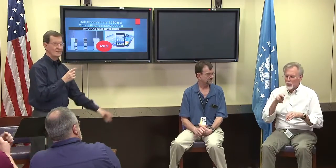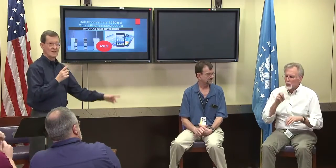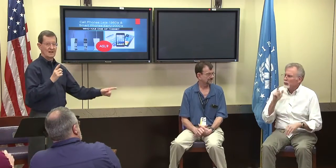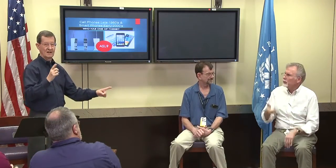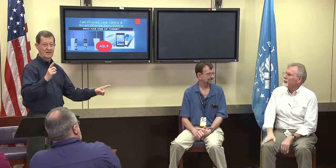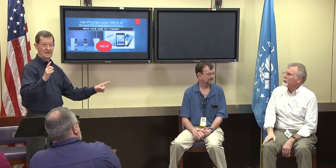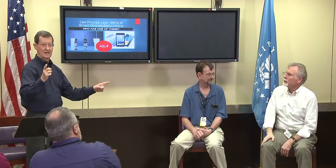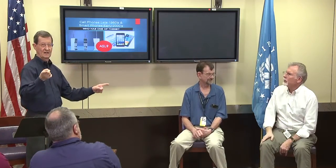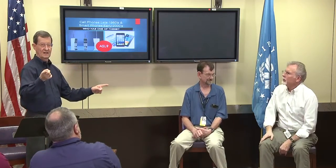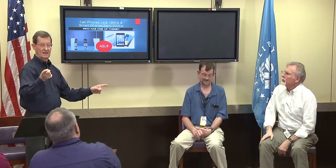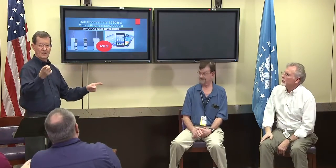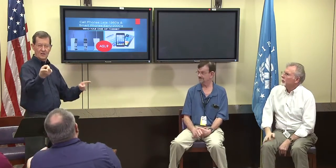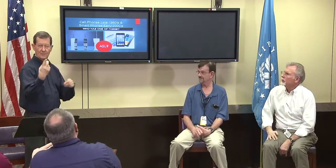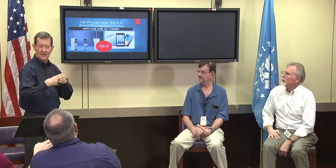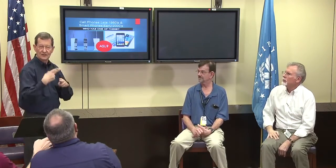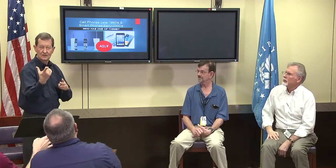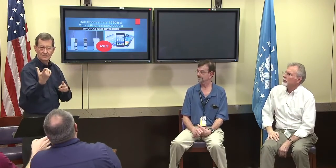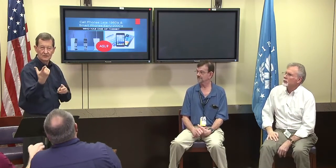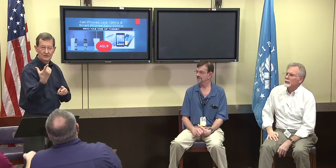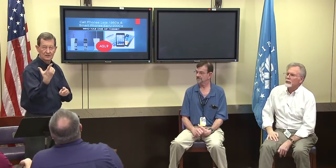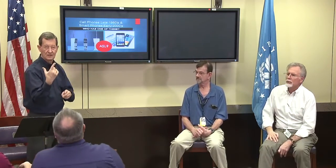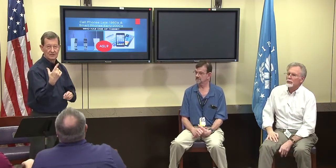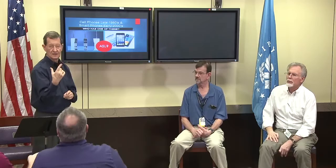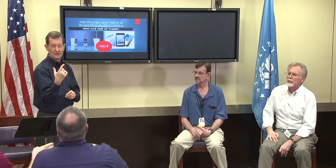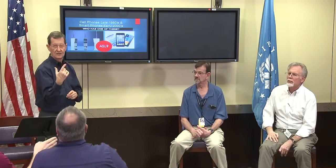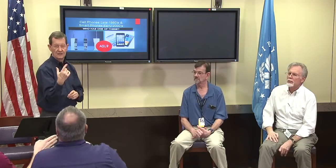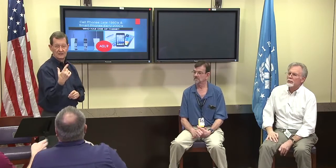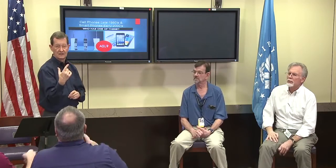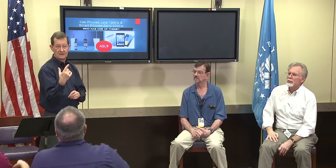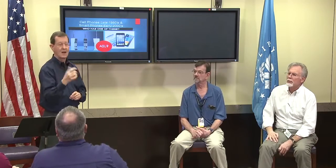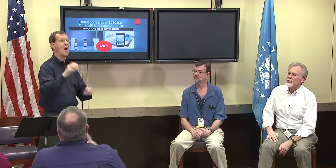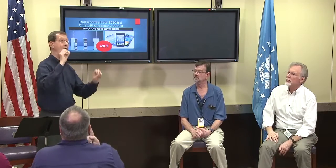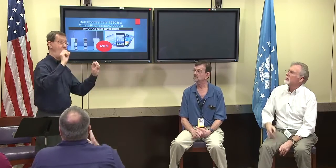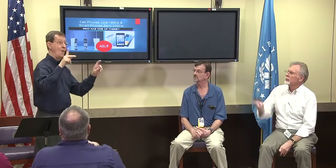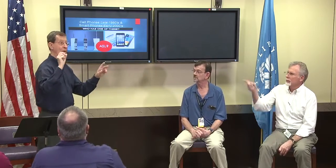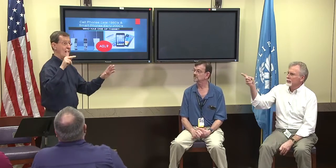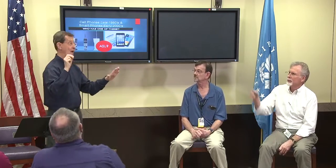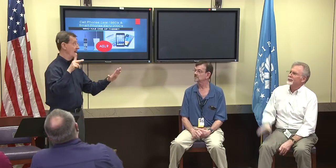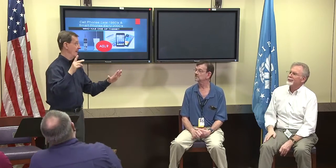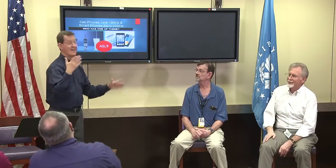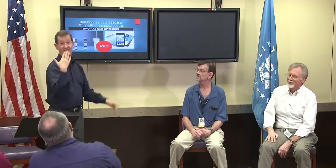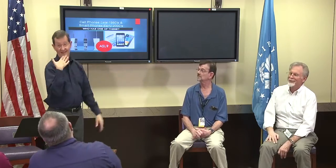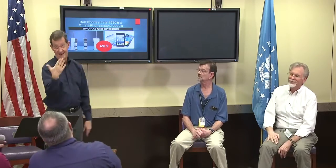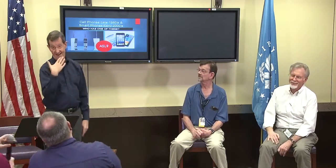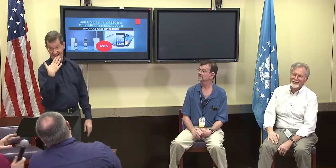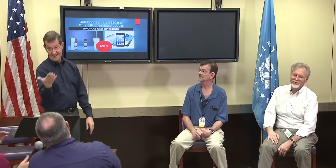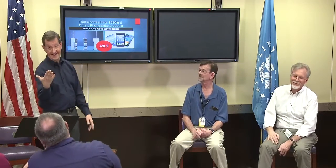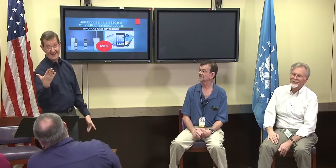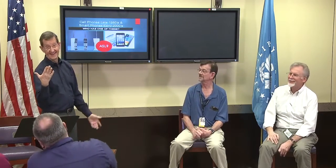Everything, I've seen something on a website about one of the little phones like that.